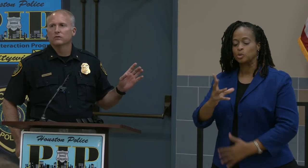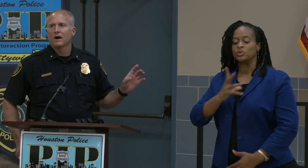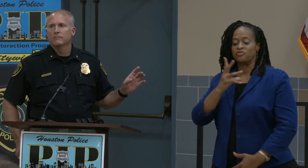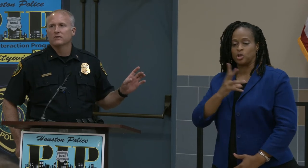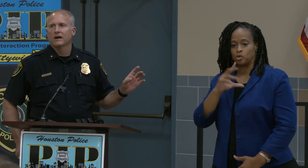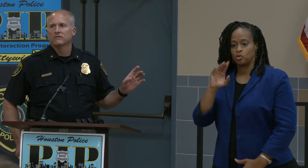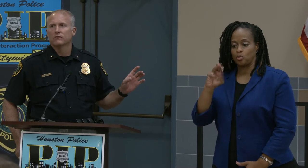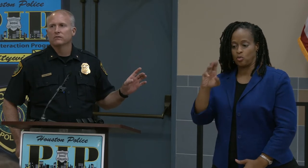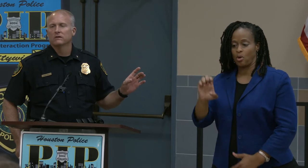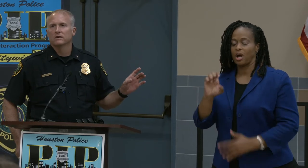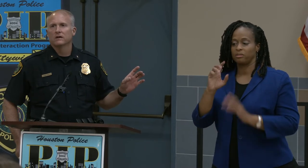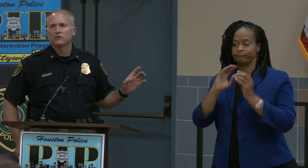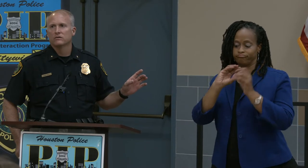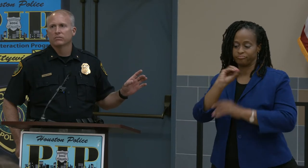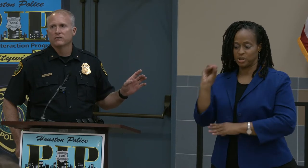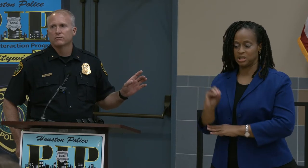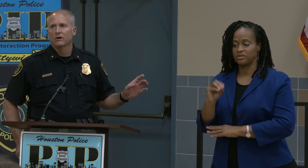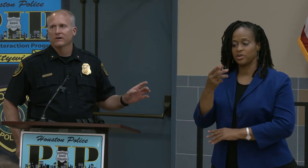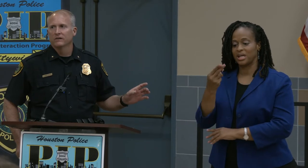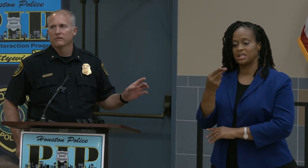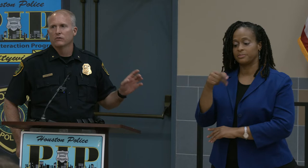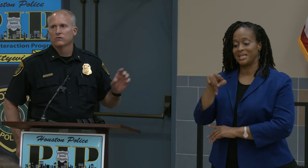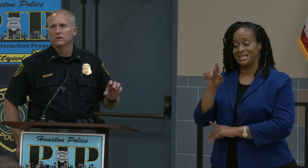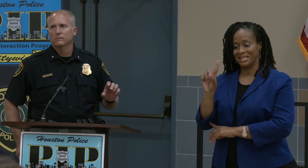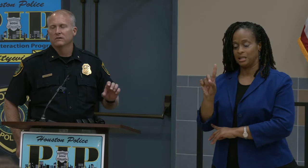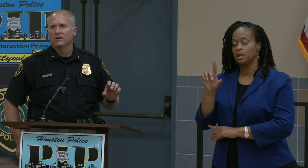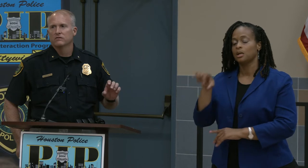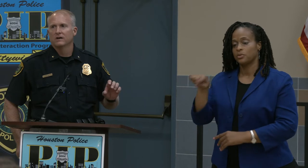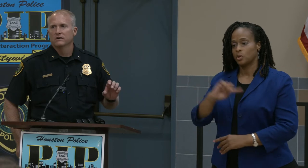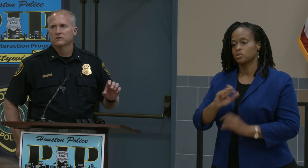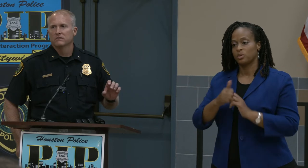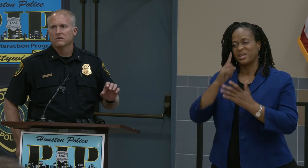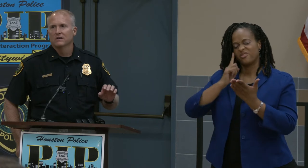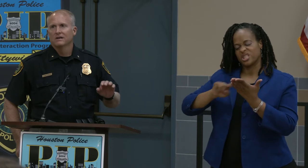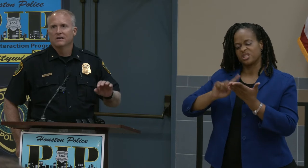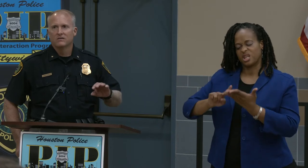crime stats for the Houston Police Department. Now those are going to be investigations. It's